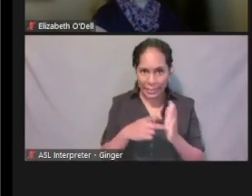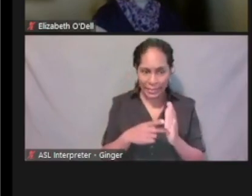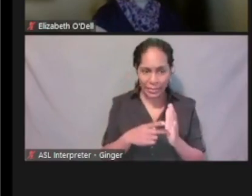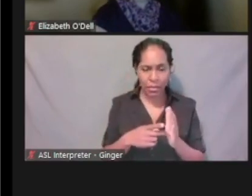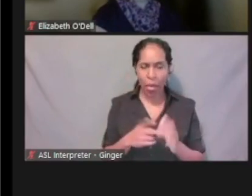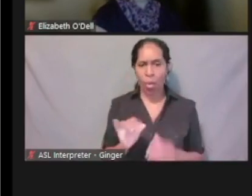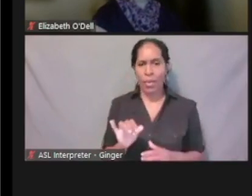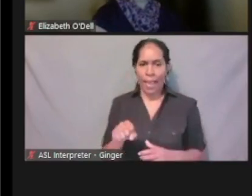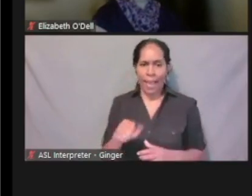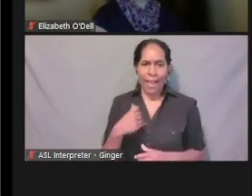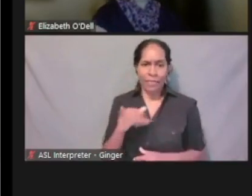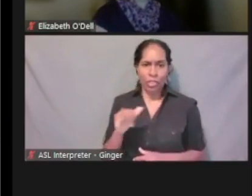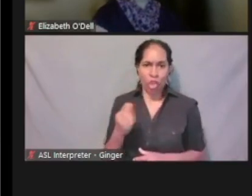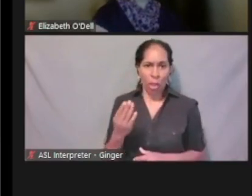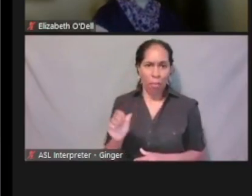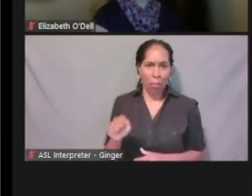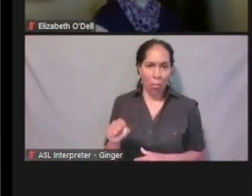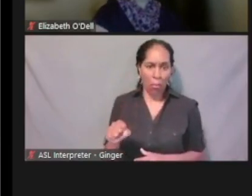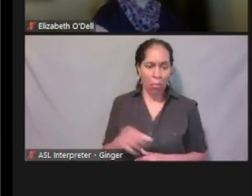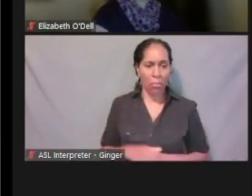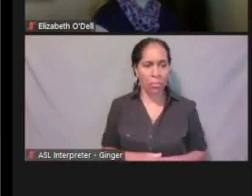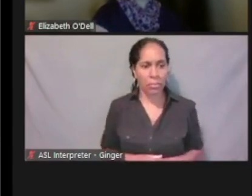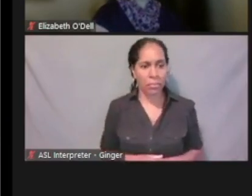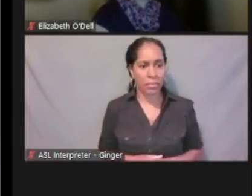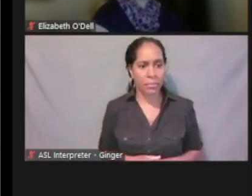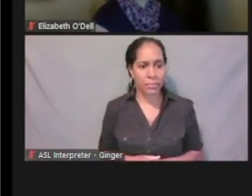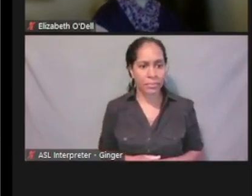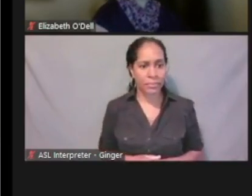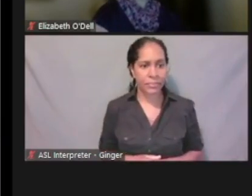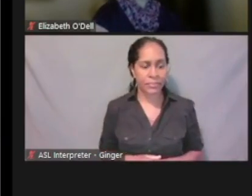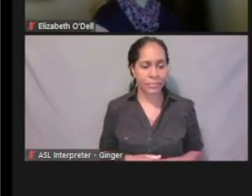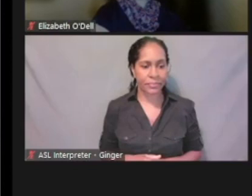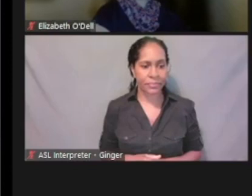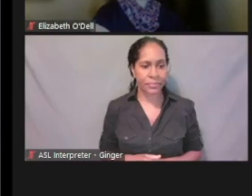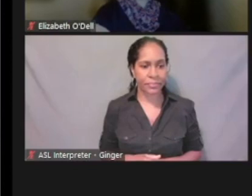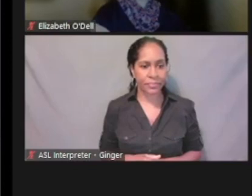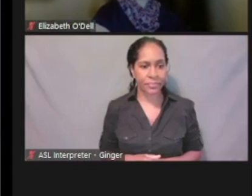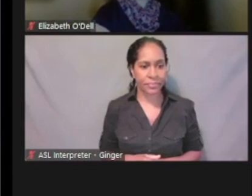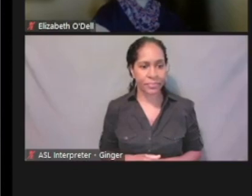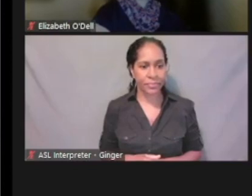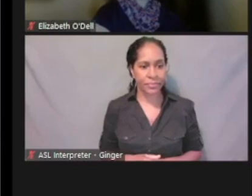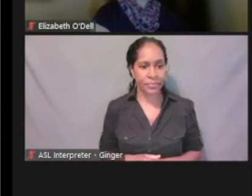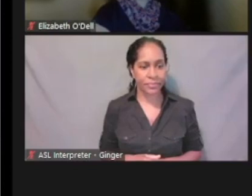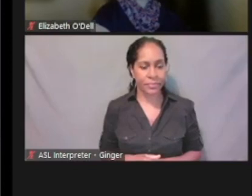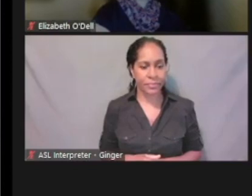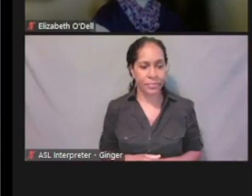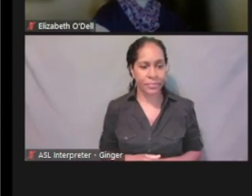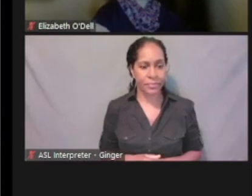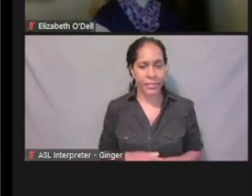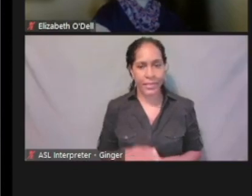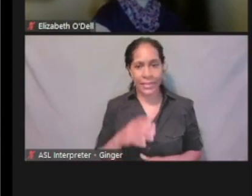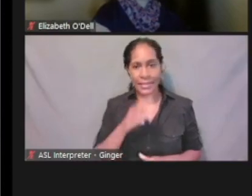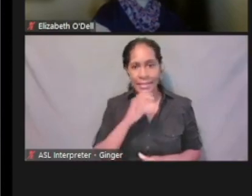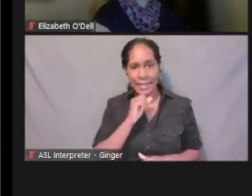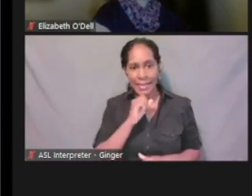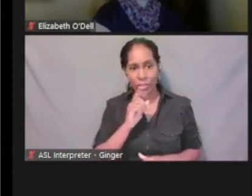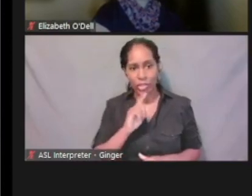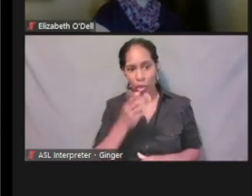So yes, Jennifer, if I remember again we have the ages here, so we can distinguish the different people